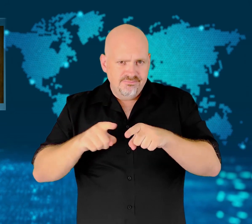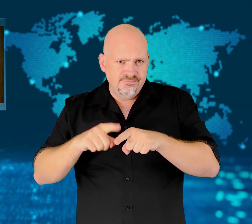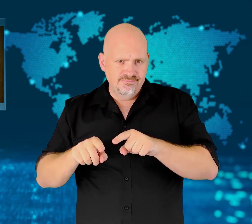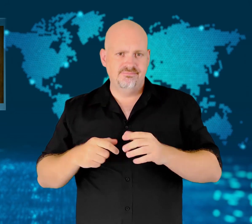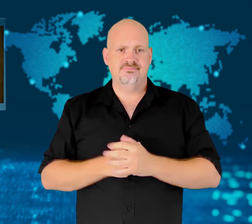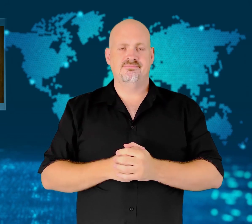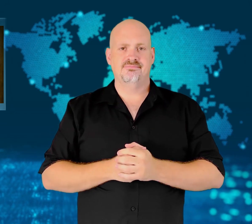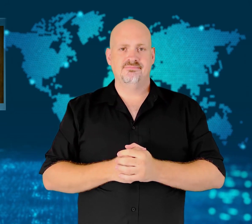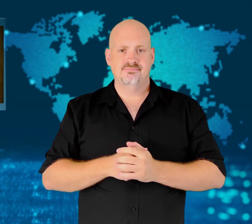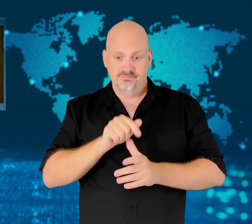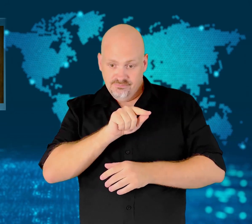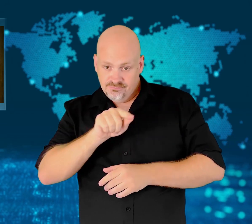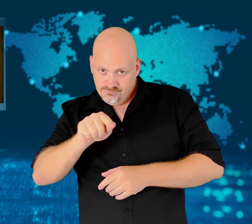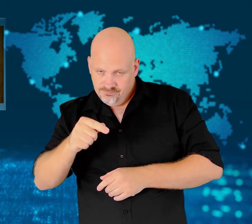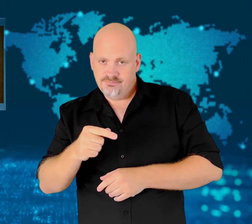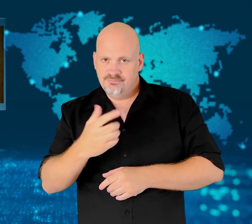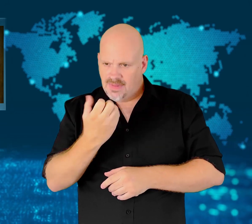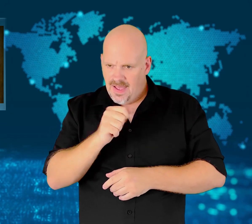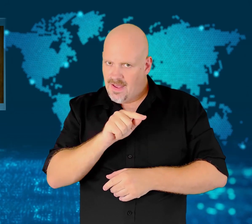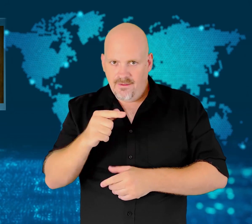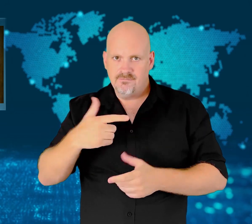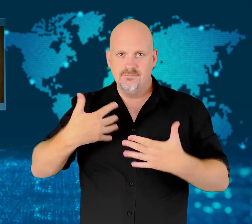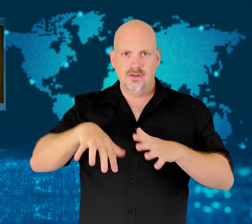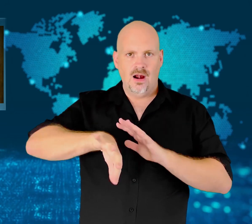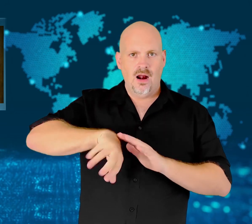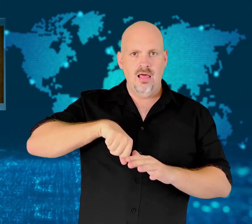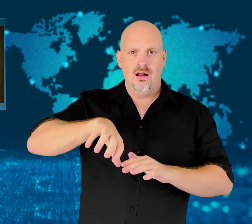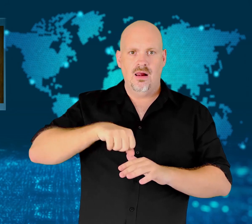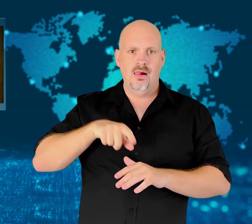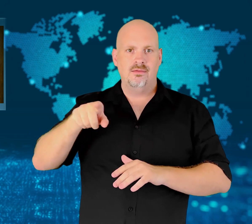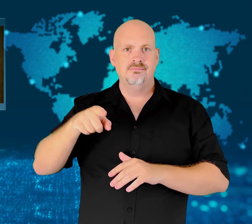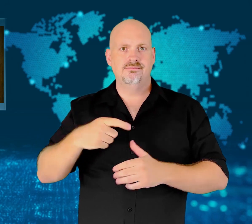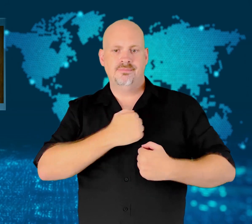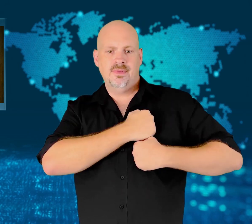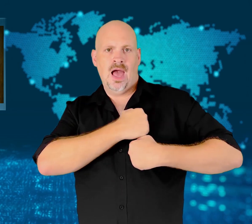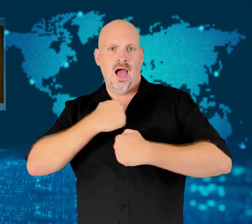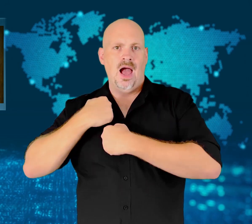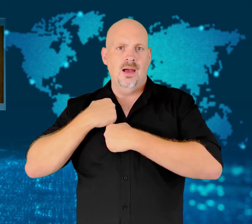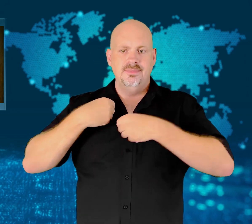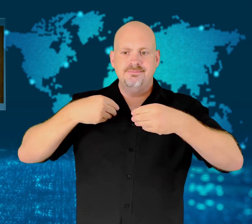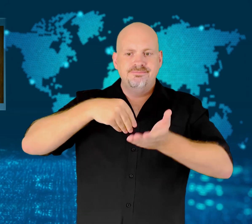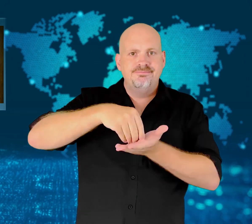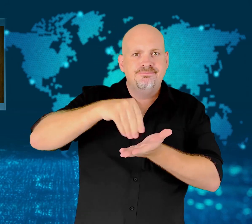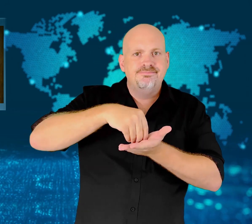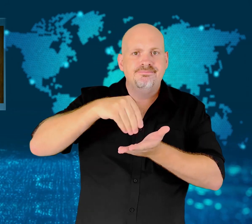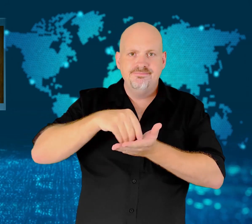He also had more than 1,000 rounds of ammunition and over 50 explosive devices.